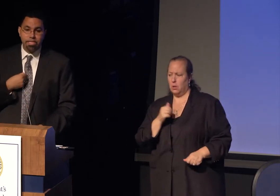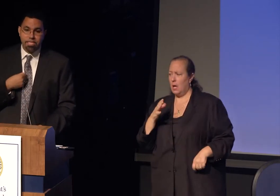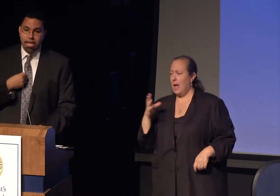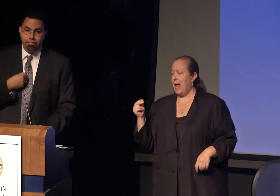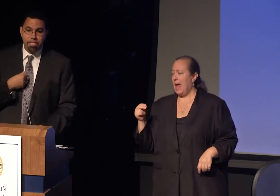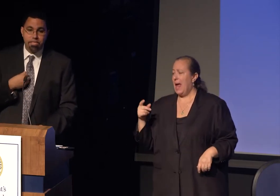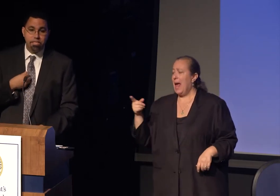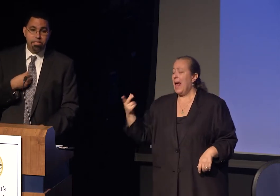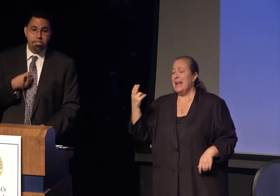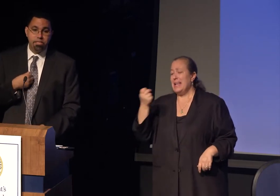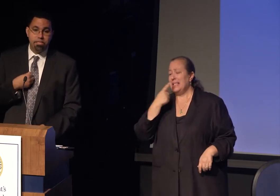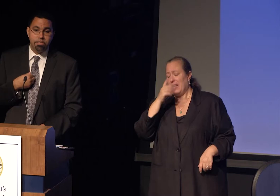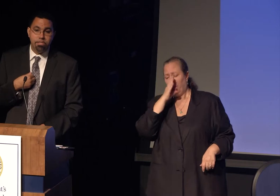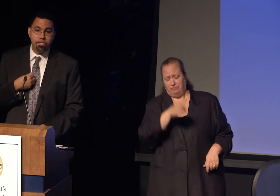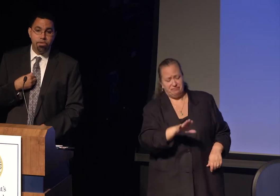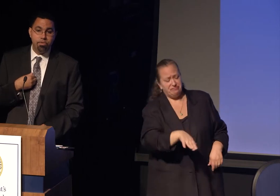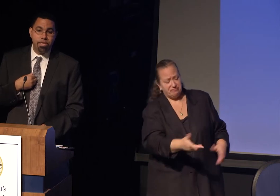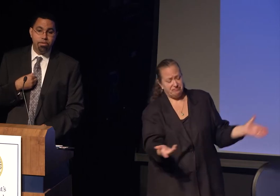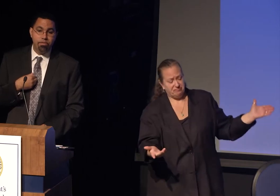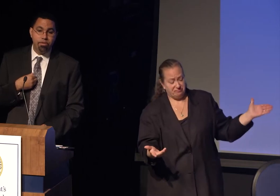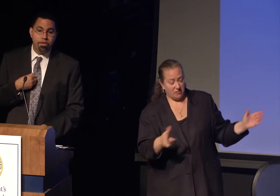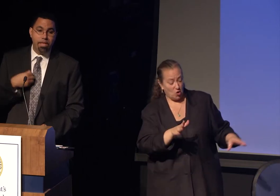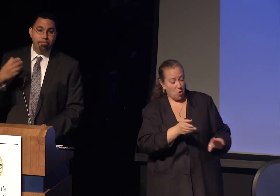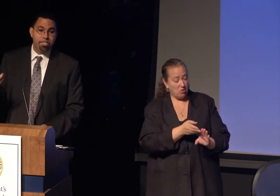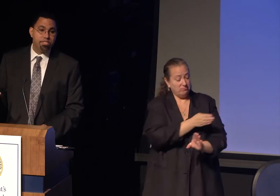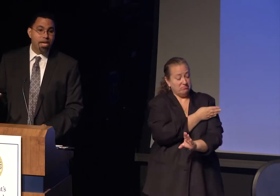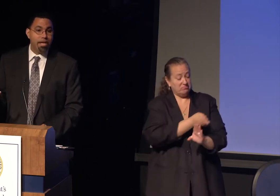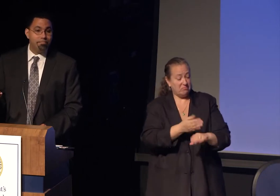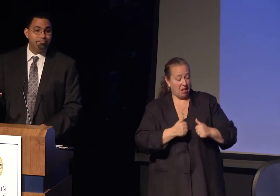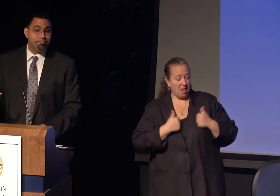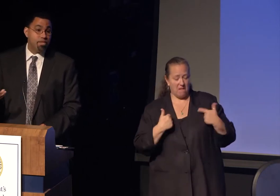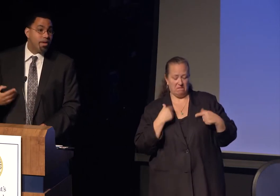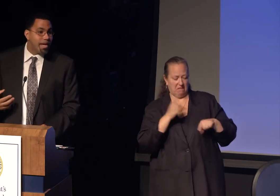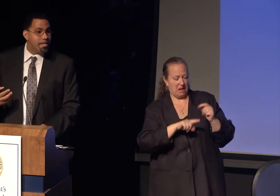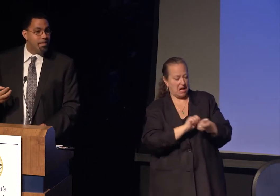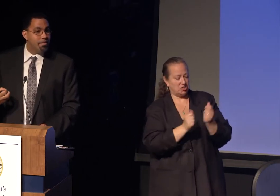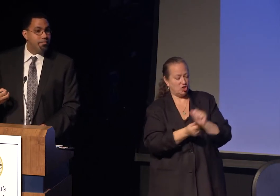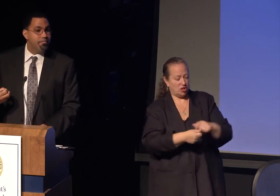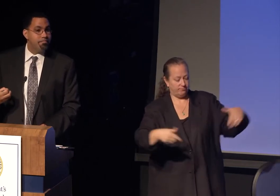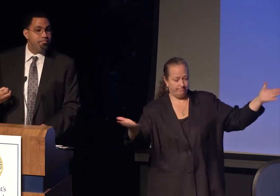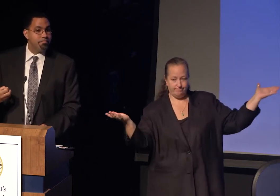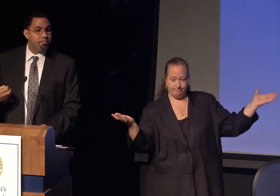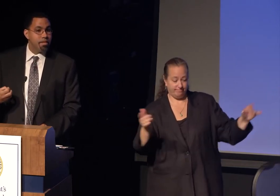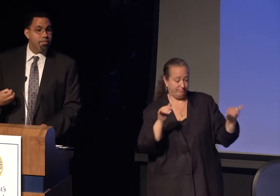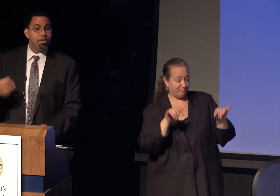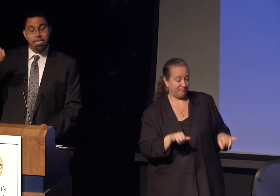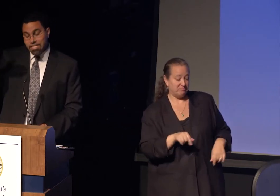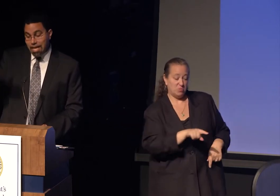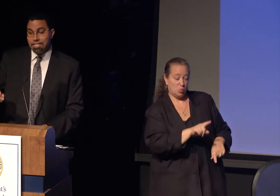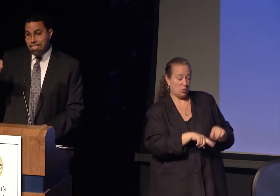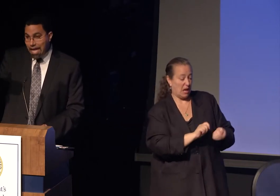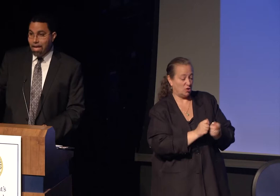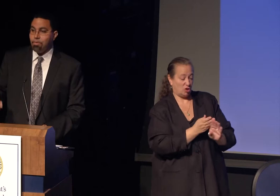that happened to you in your life as a child, you can't either, but you can decide today